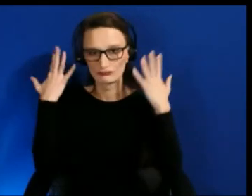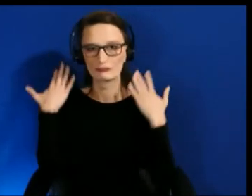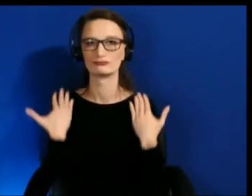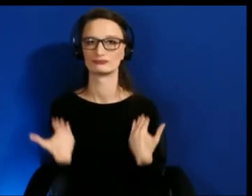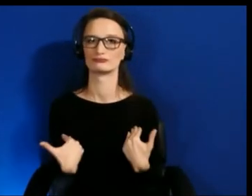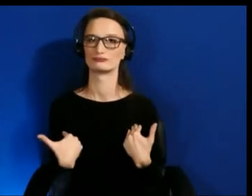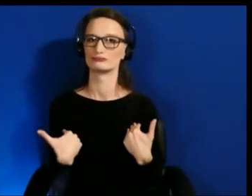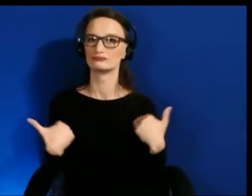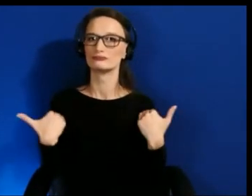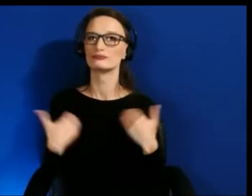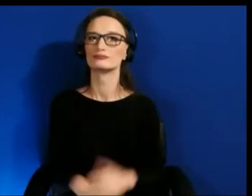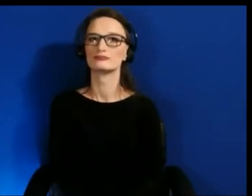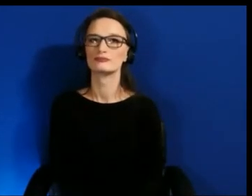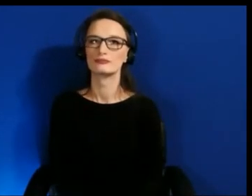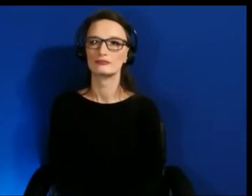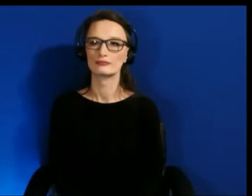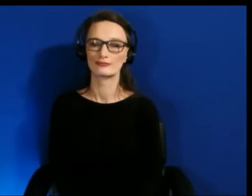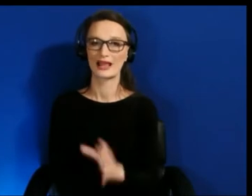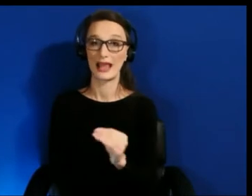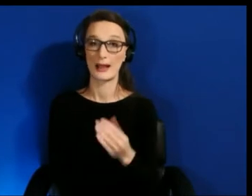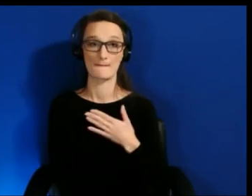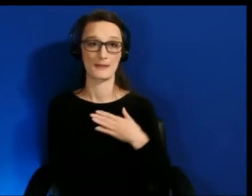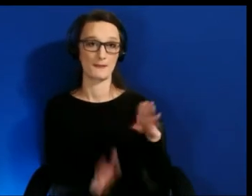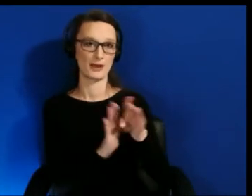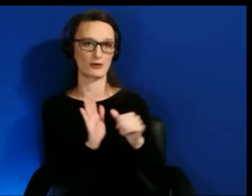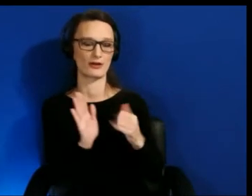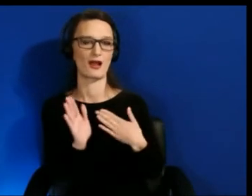I have books in my background and a picture.